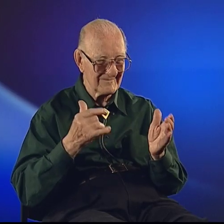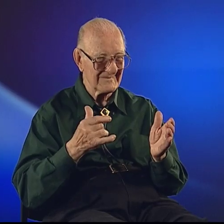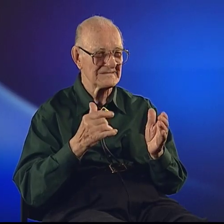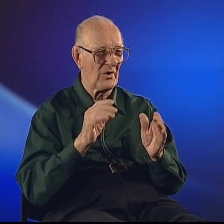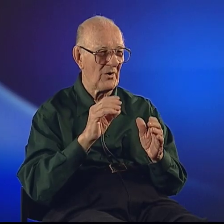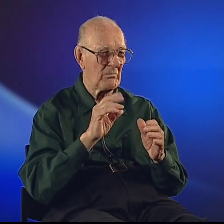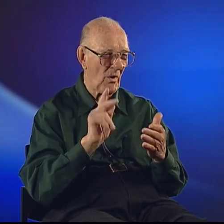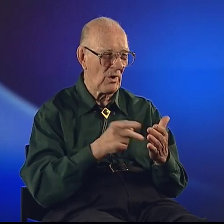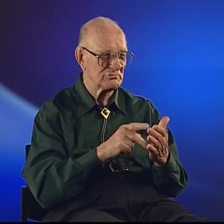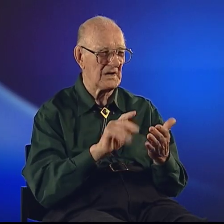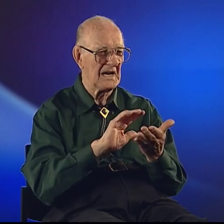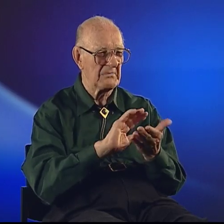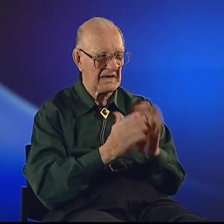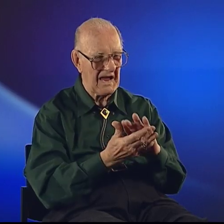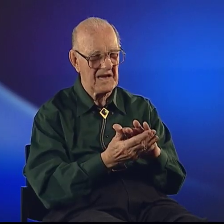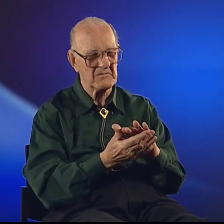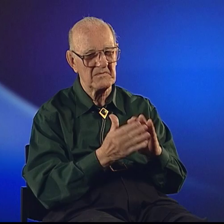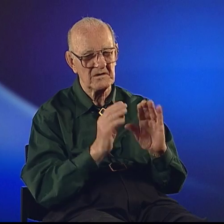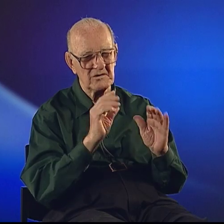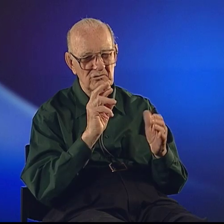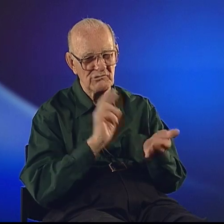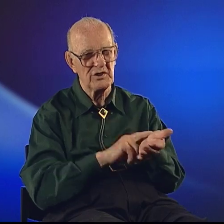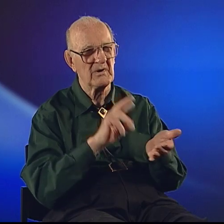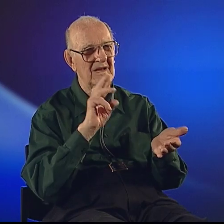...so, poetry became rhythmic.